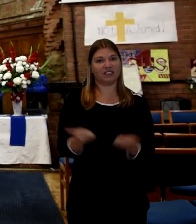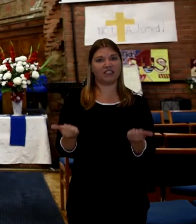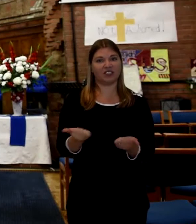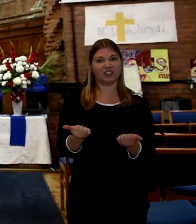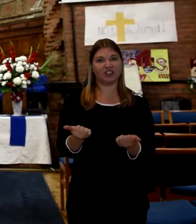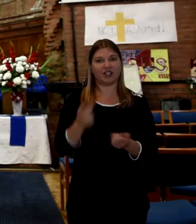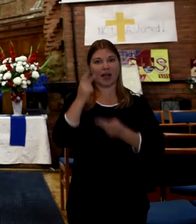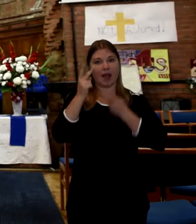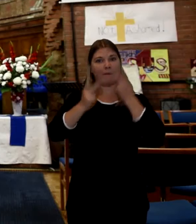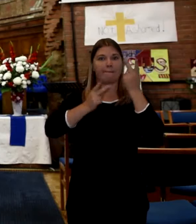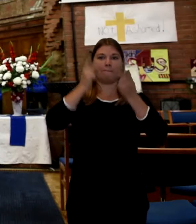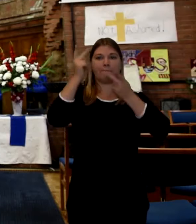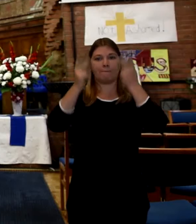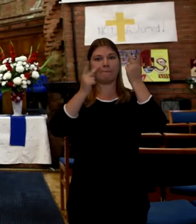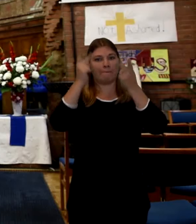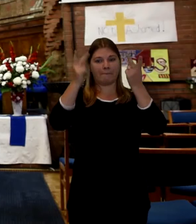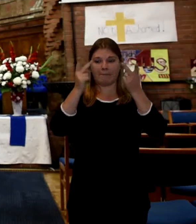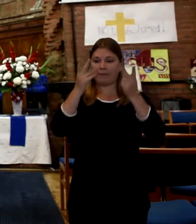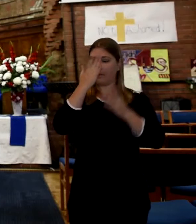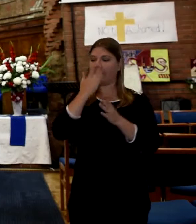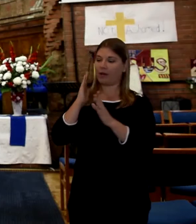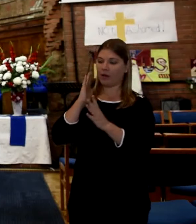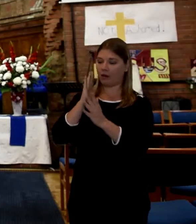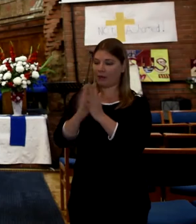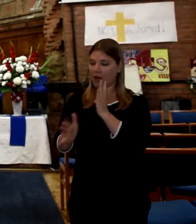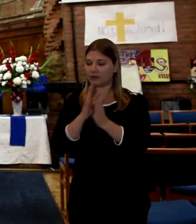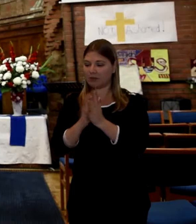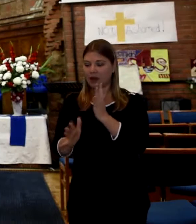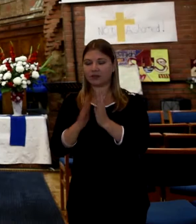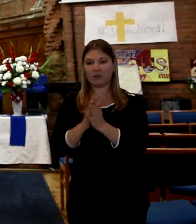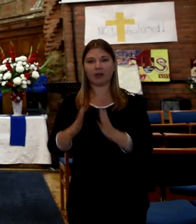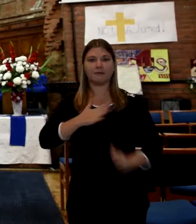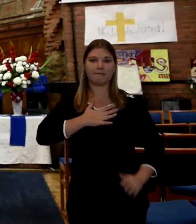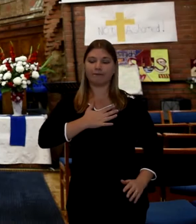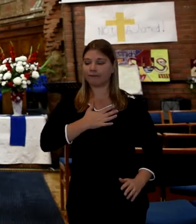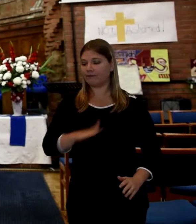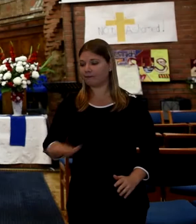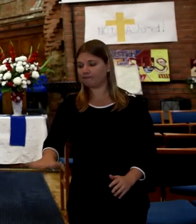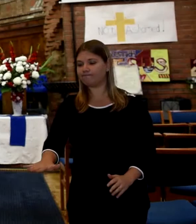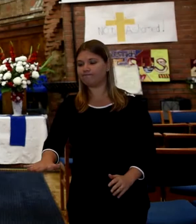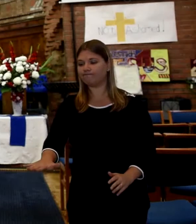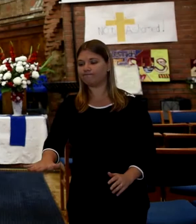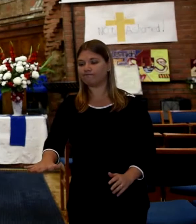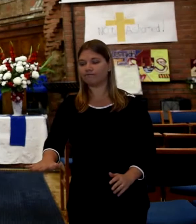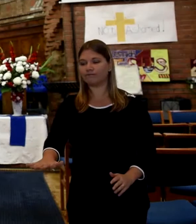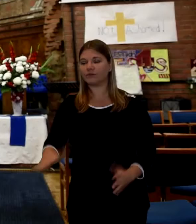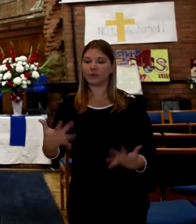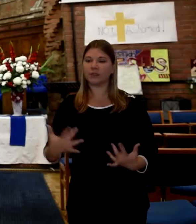They say this is a farewell to the deceased and they get to meet the family at the front as well.